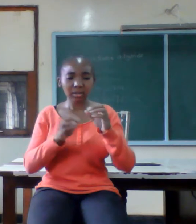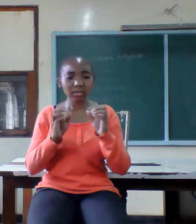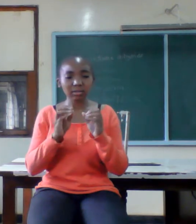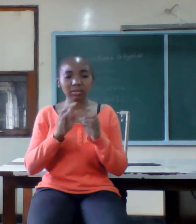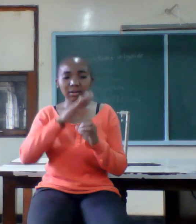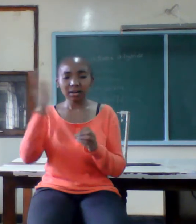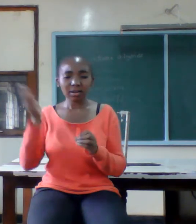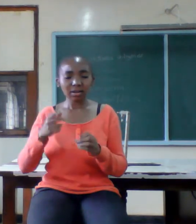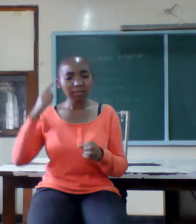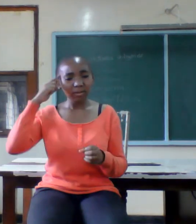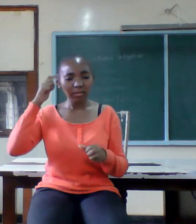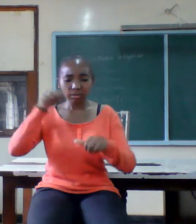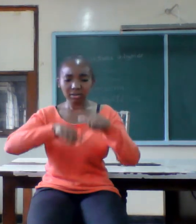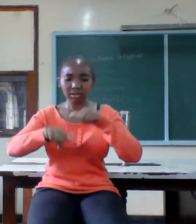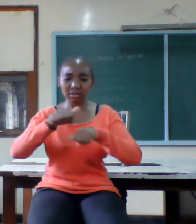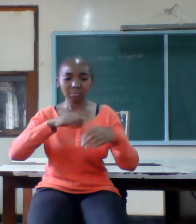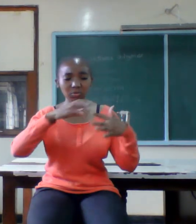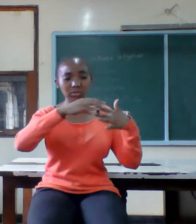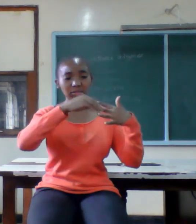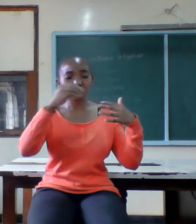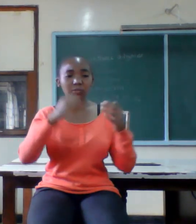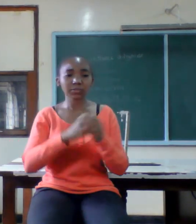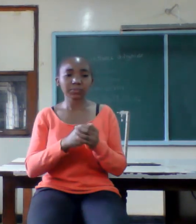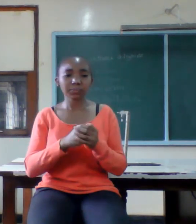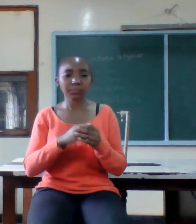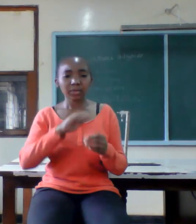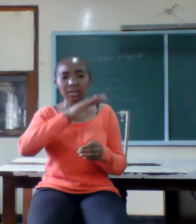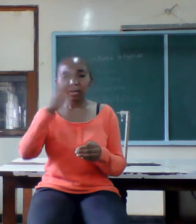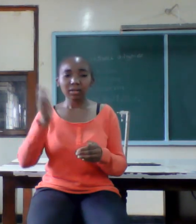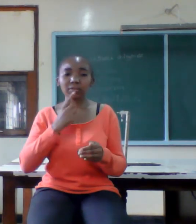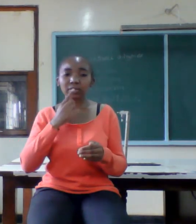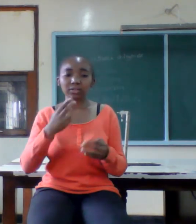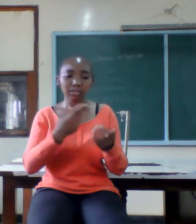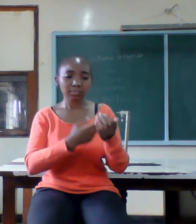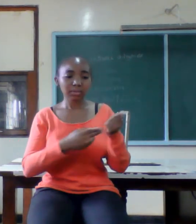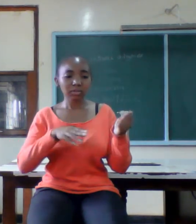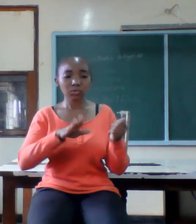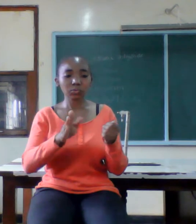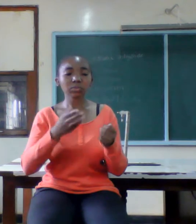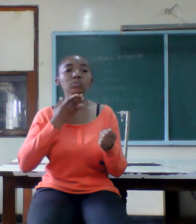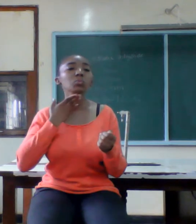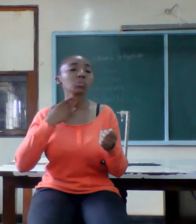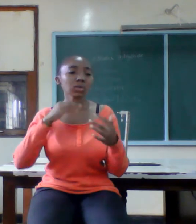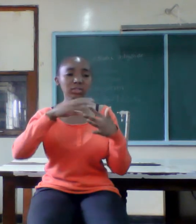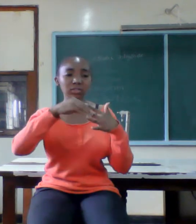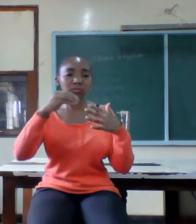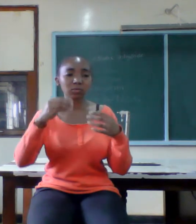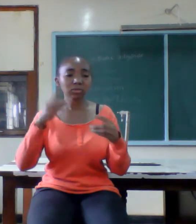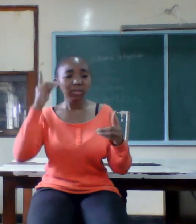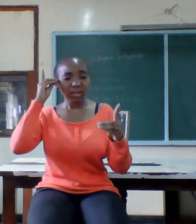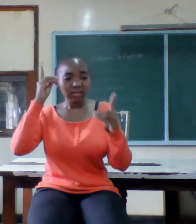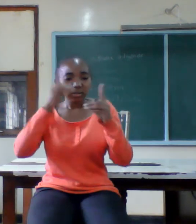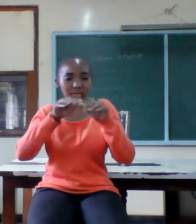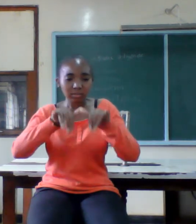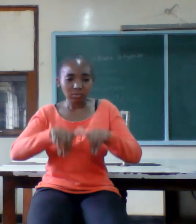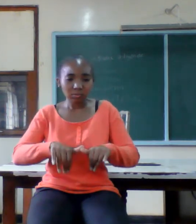divorce never threaten your spouse with divorce choose to remain married god hates divorce